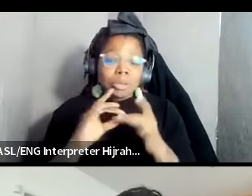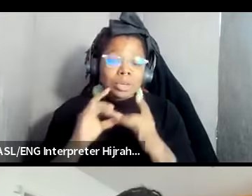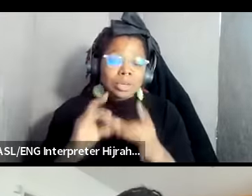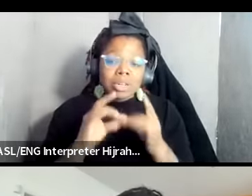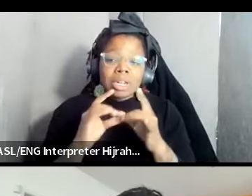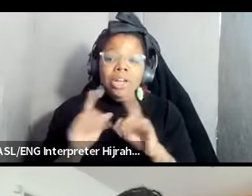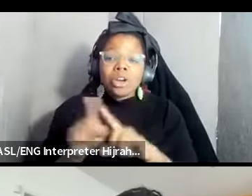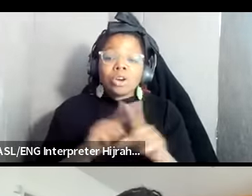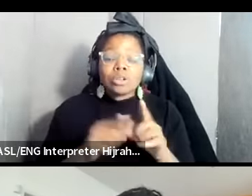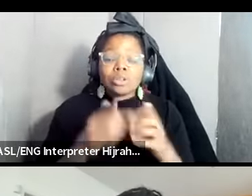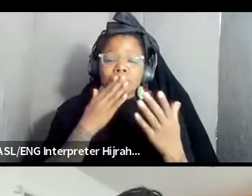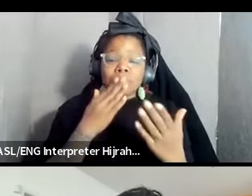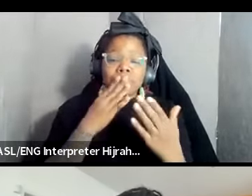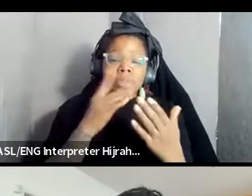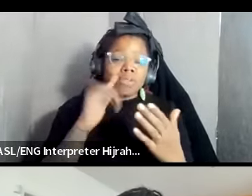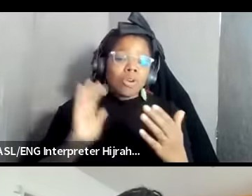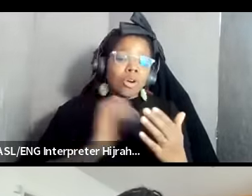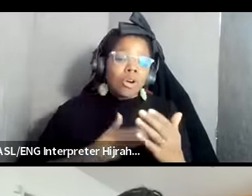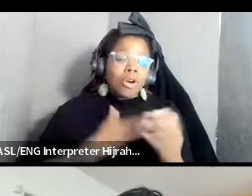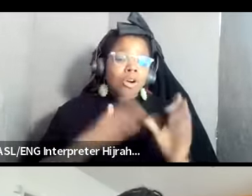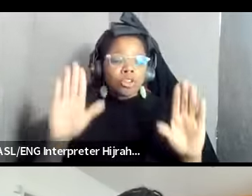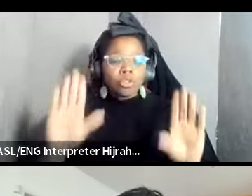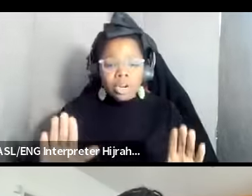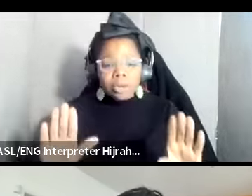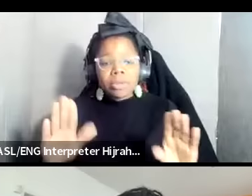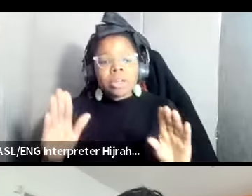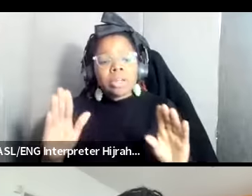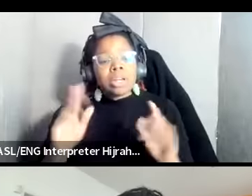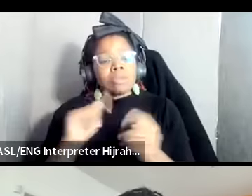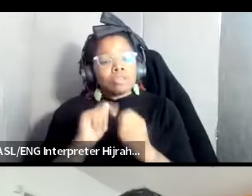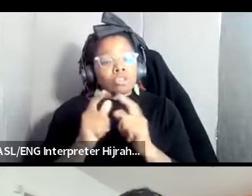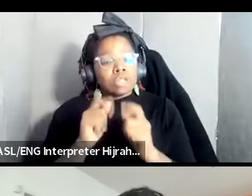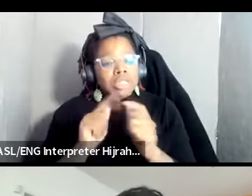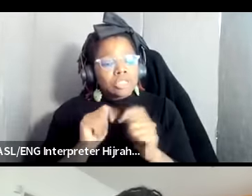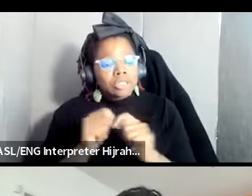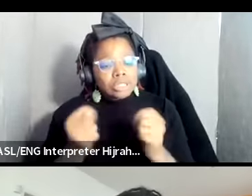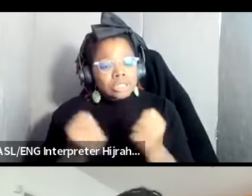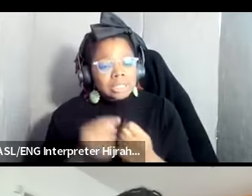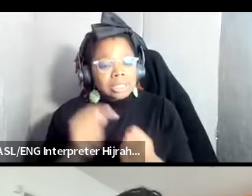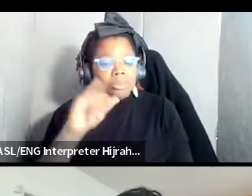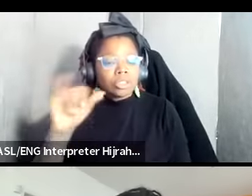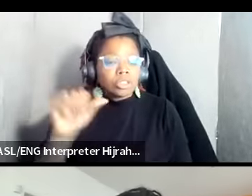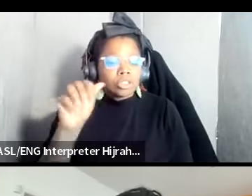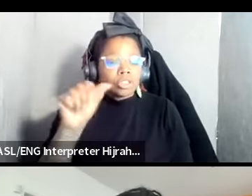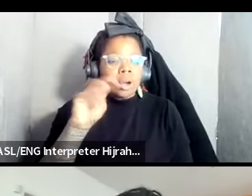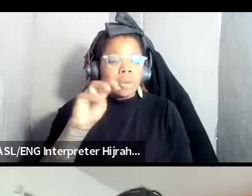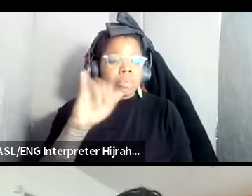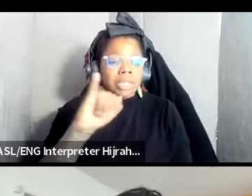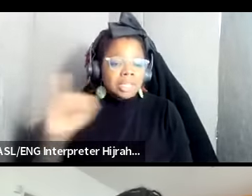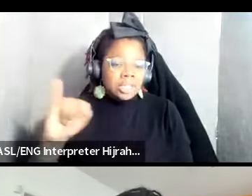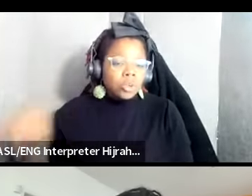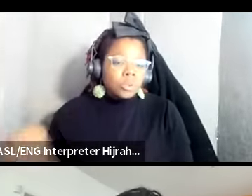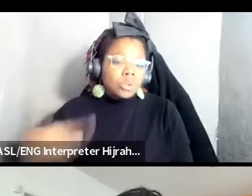gratitude to our incredible translation team to Jami who we can always count on to support us